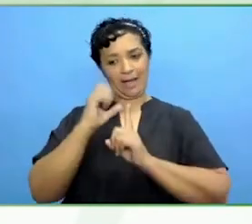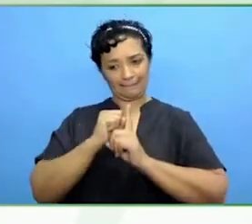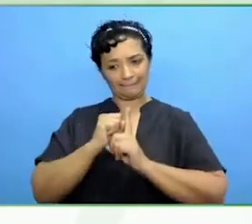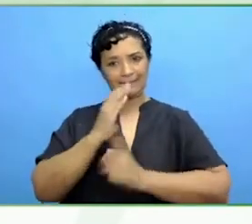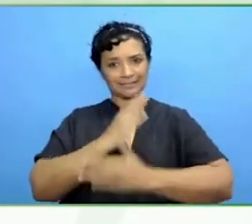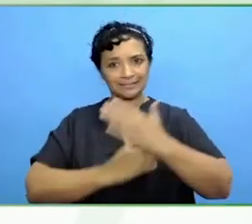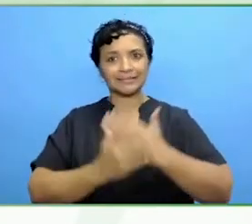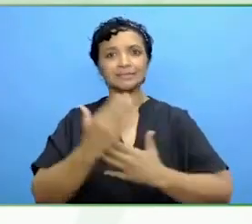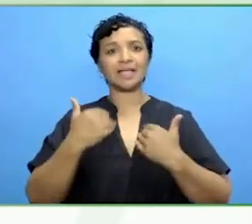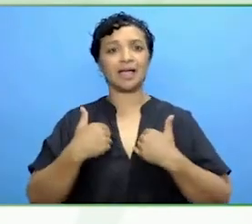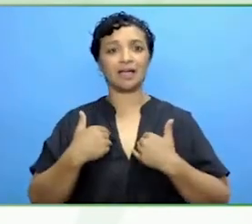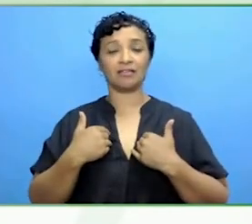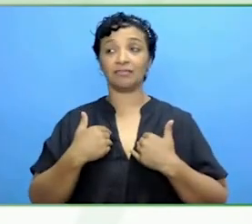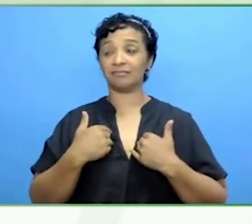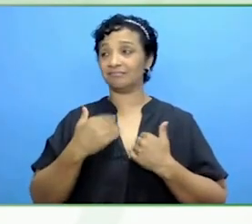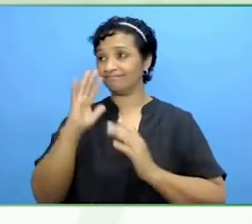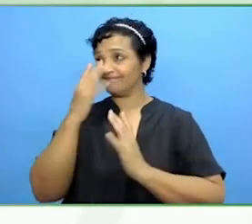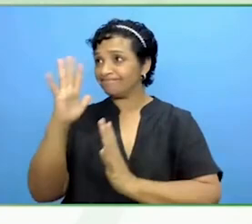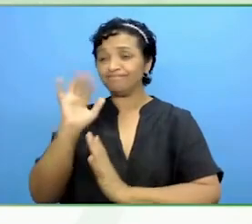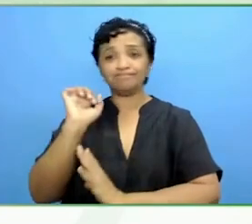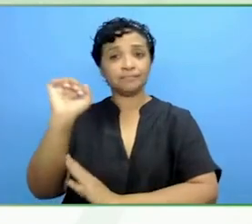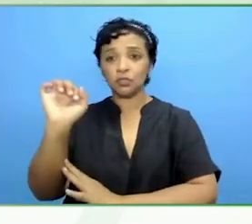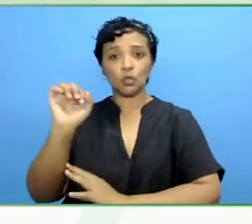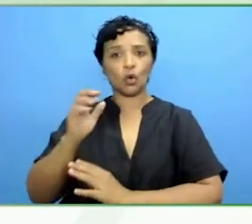The journey that you are moving on and what you are leading, it is